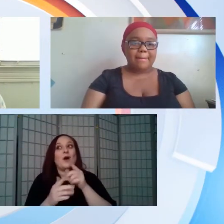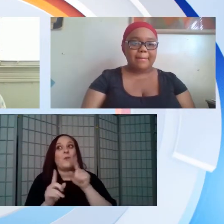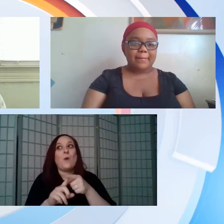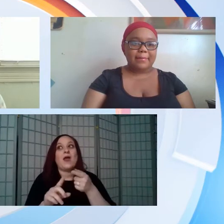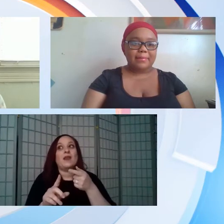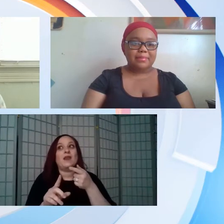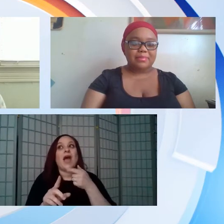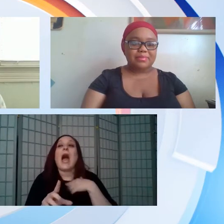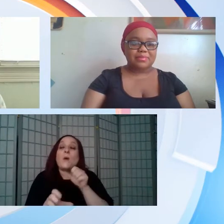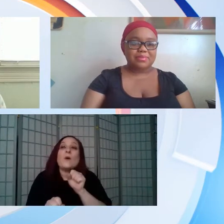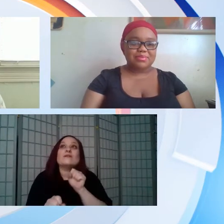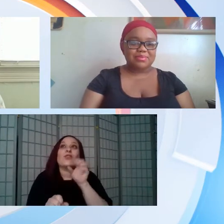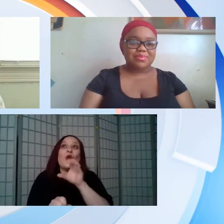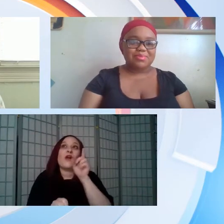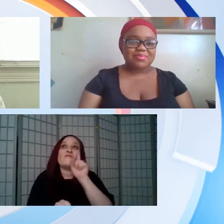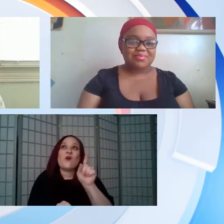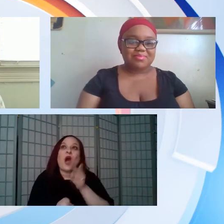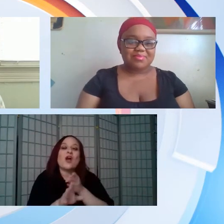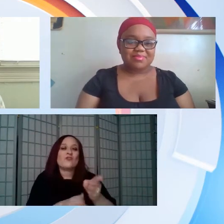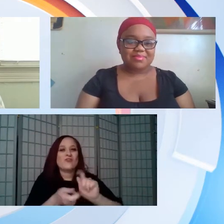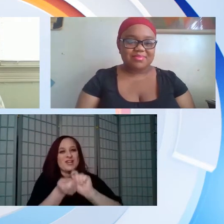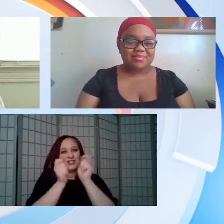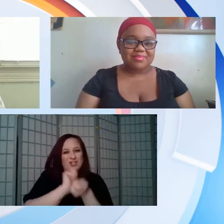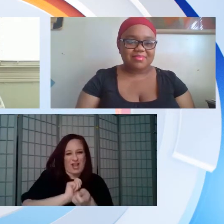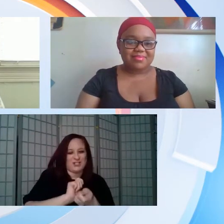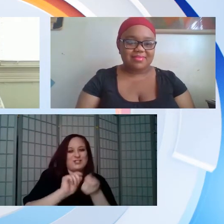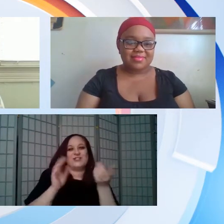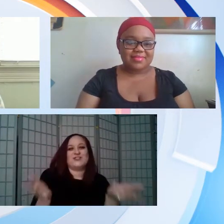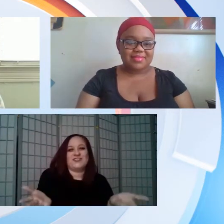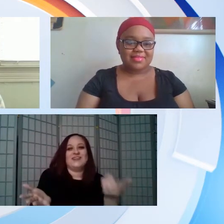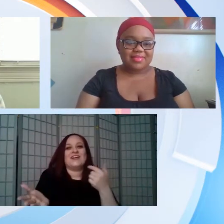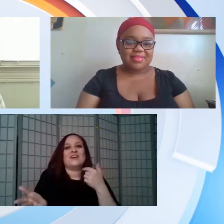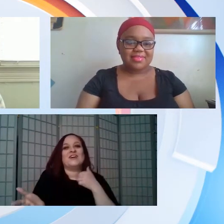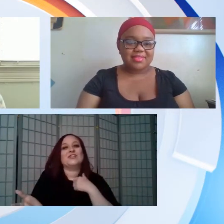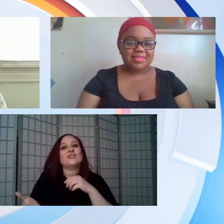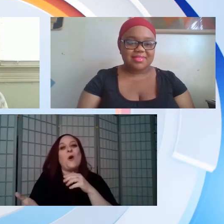actually, for myself I was looking for a career change